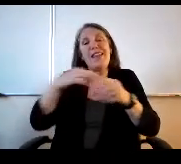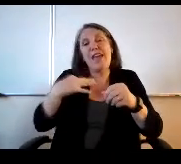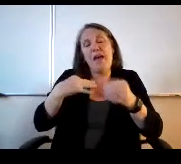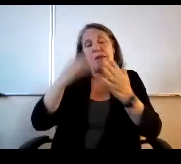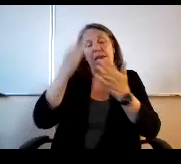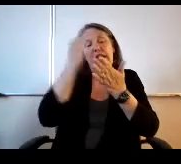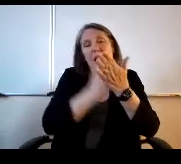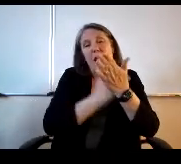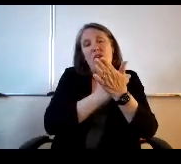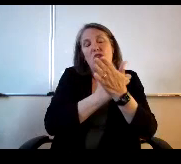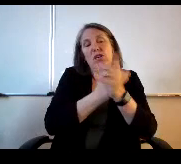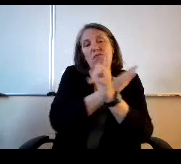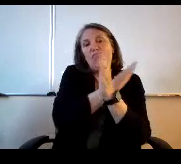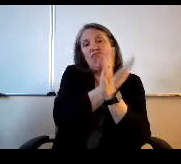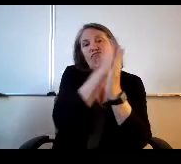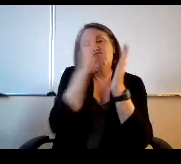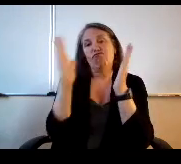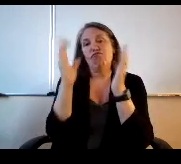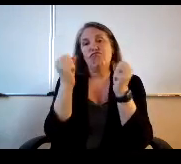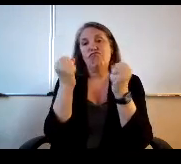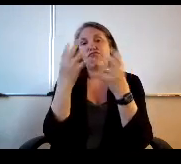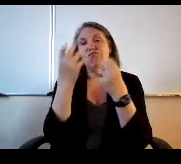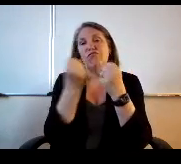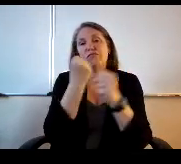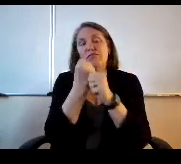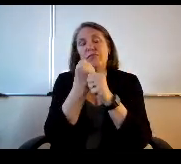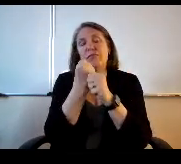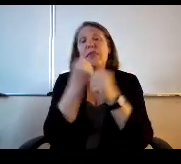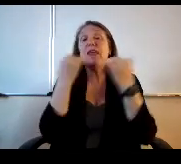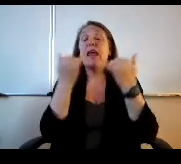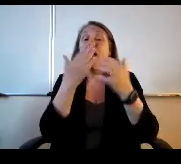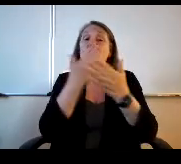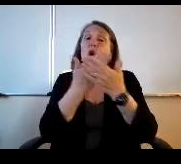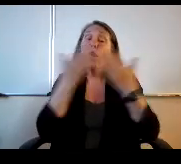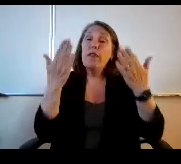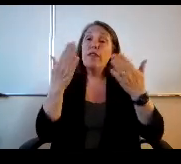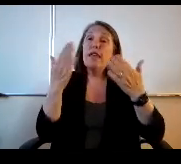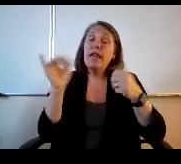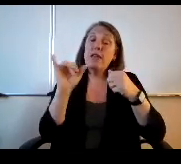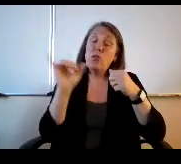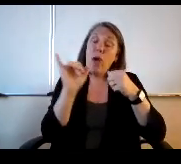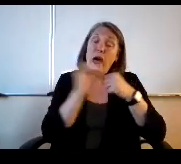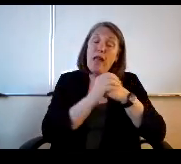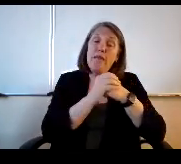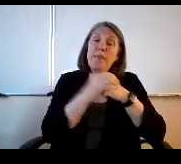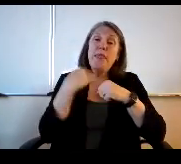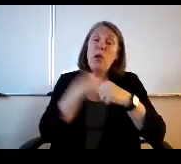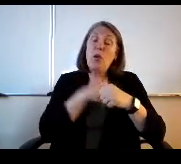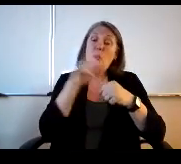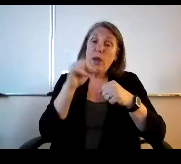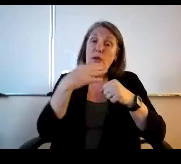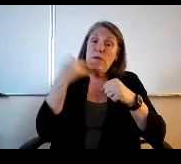know we do the best we can when we come up with our budgets right?